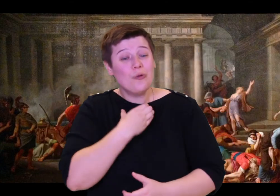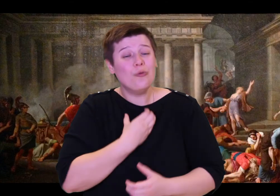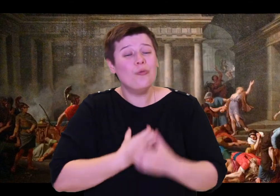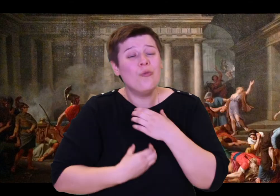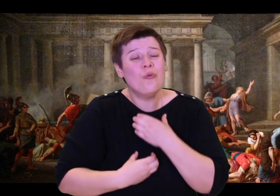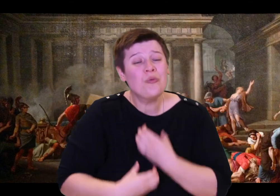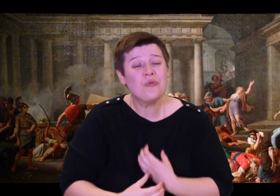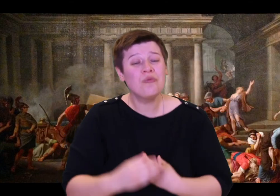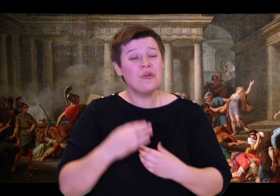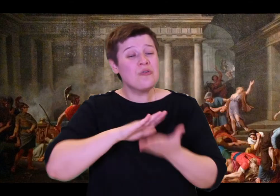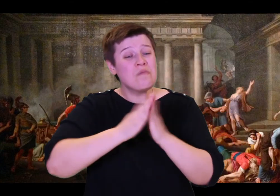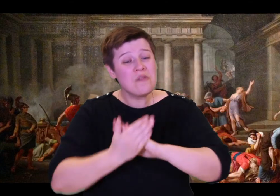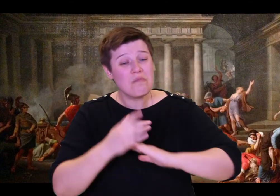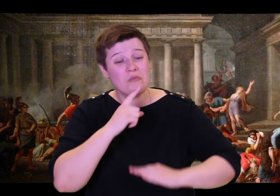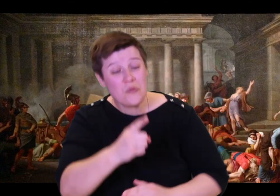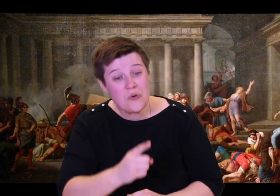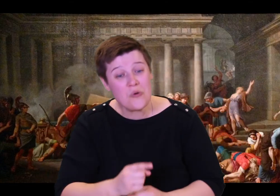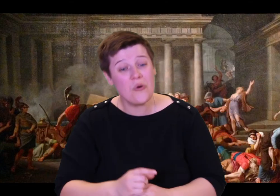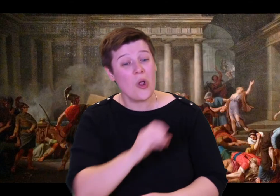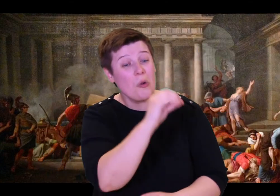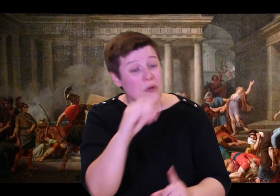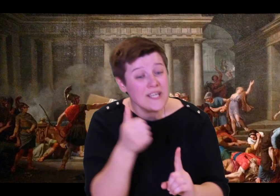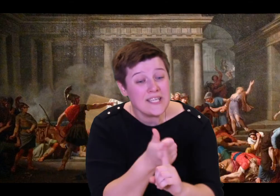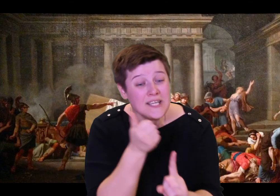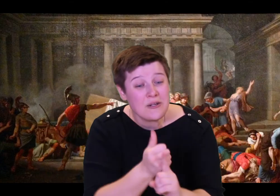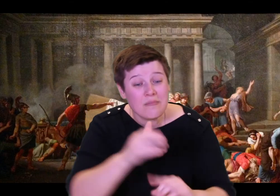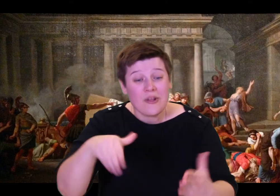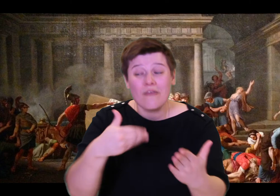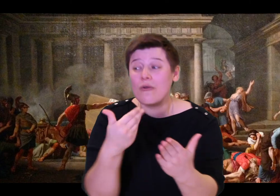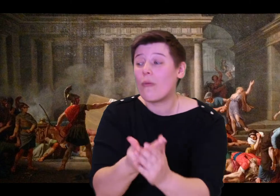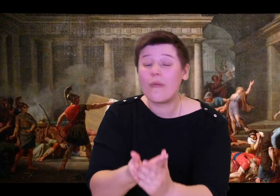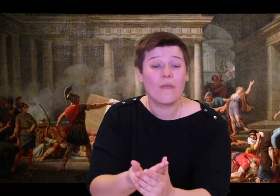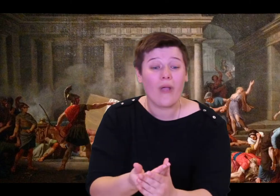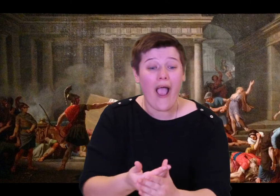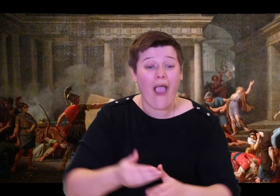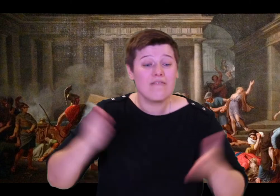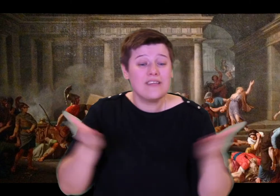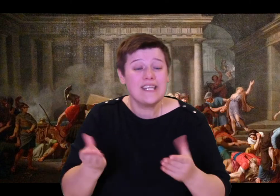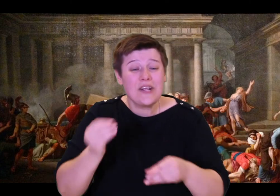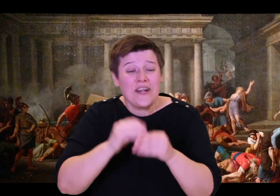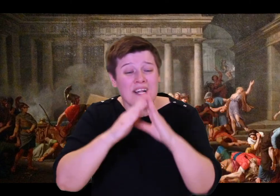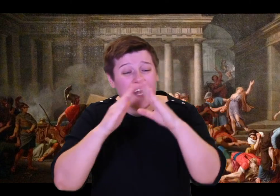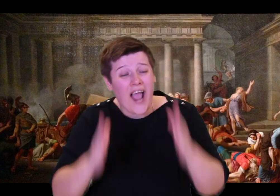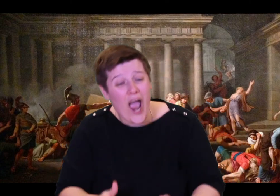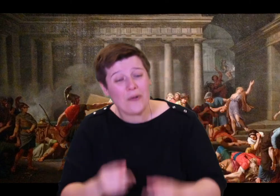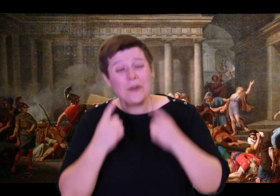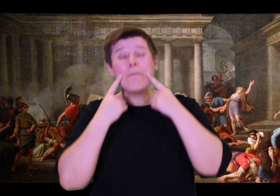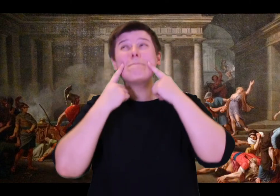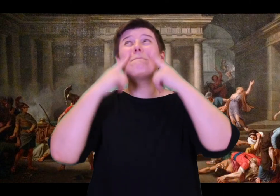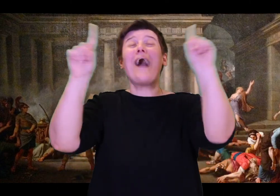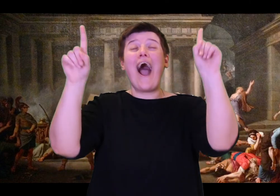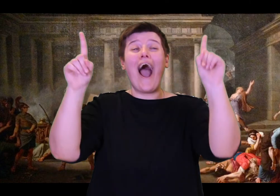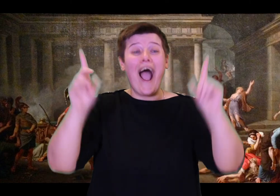beside her mistress, at her head, and said, "Dear child, wake up and see! At long last